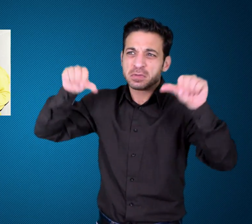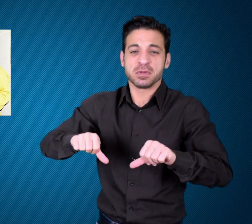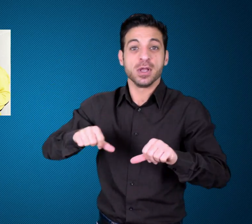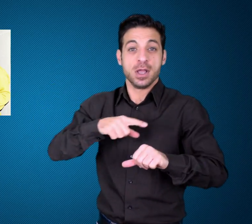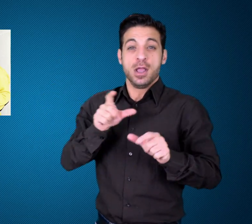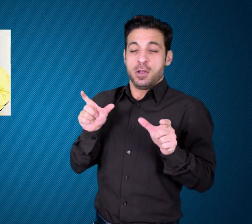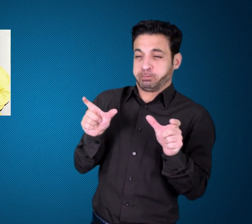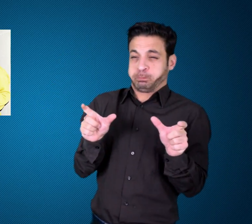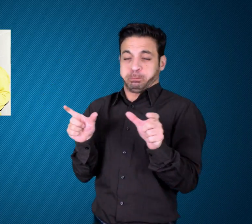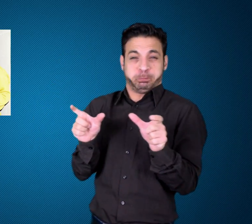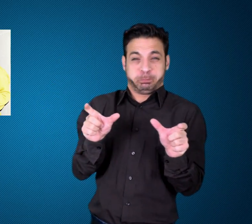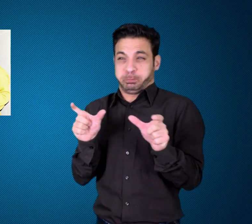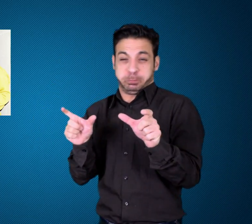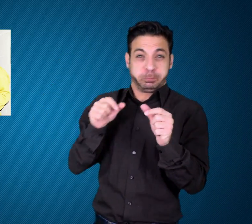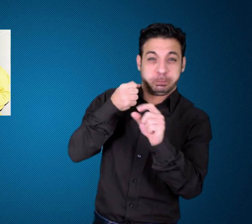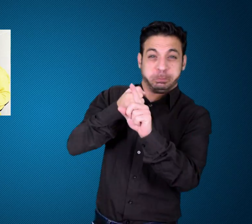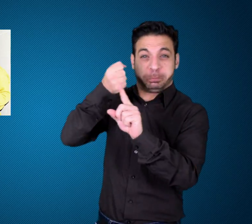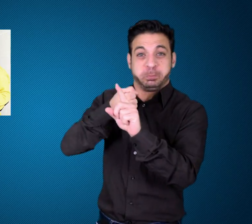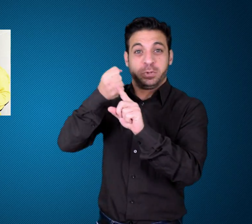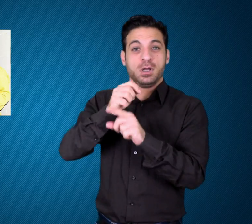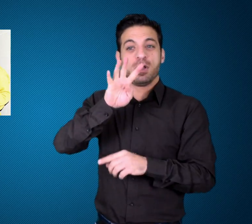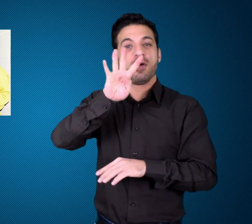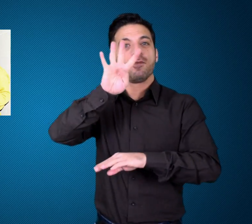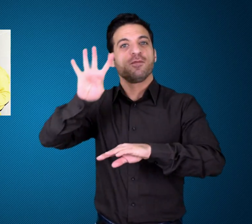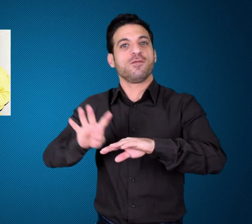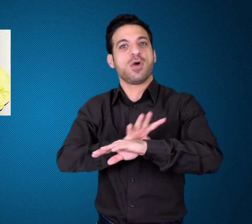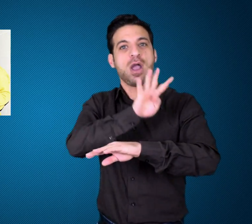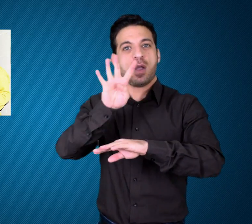blockade was lifted four hours later